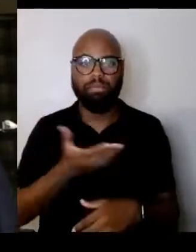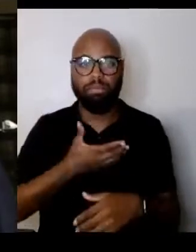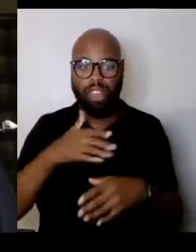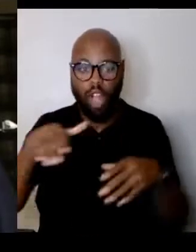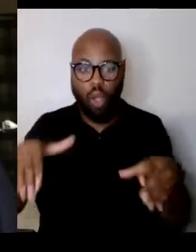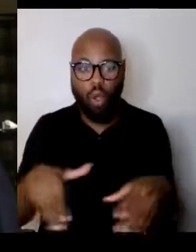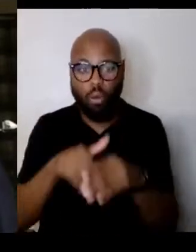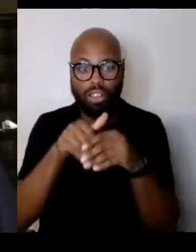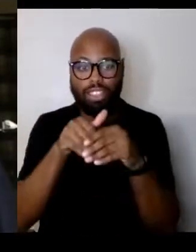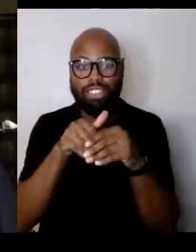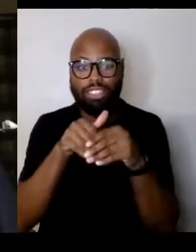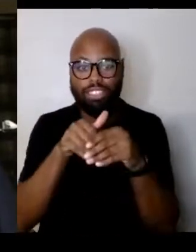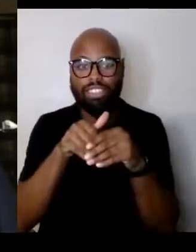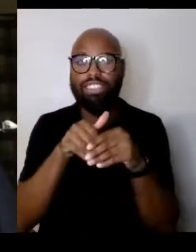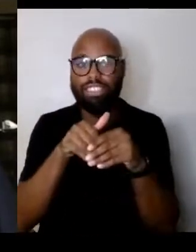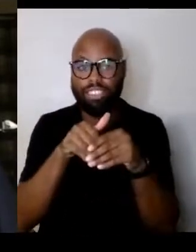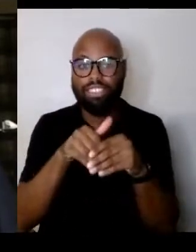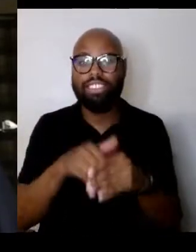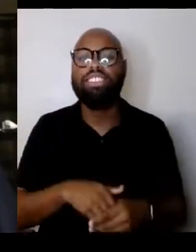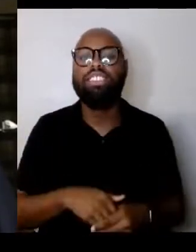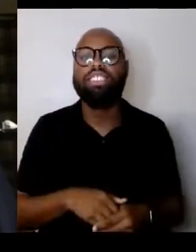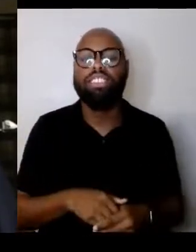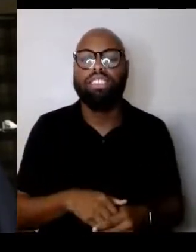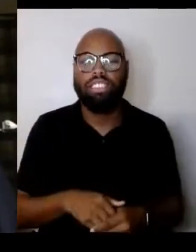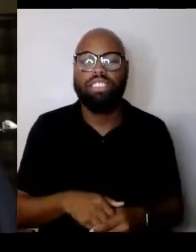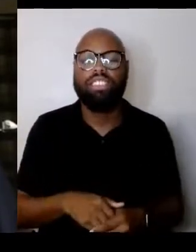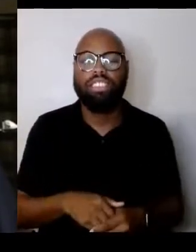So I think you have to differentiate